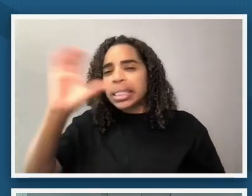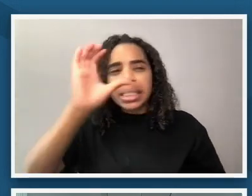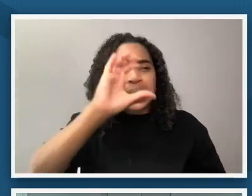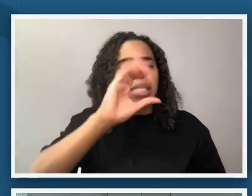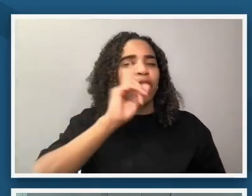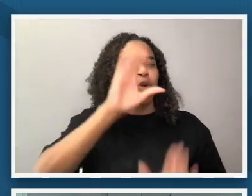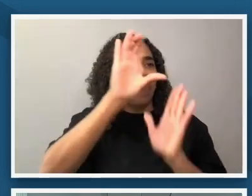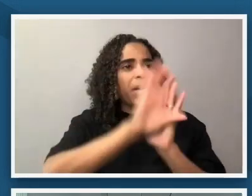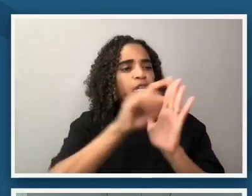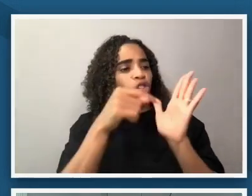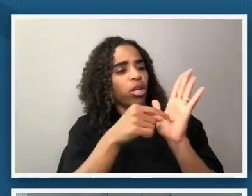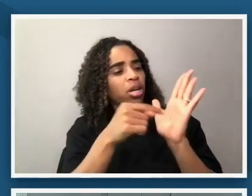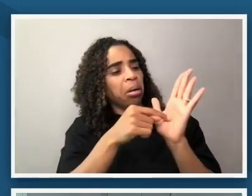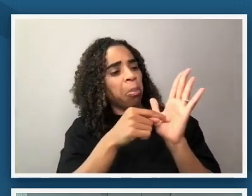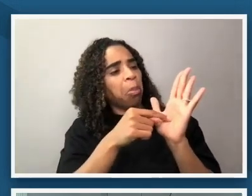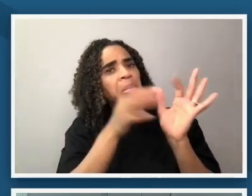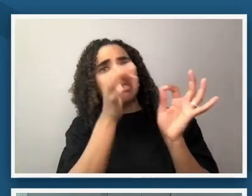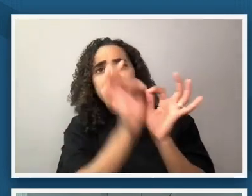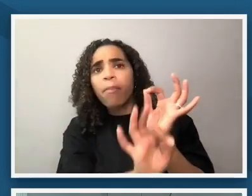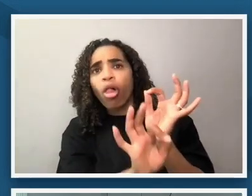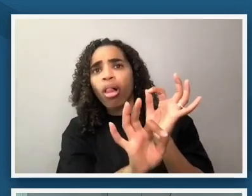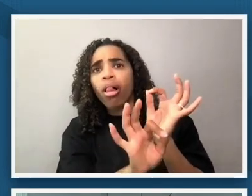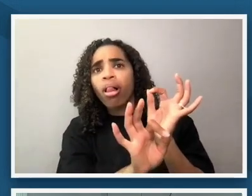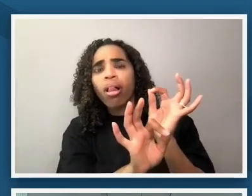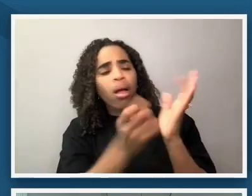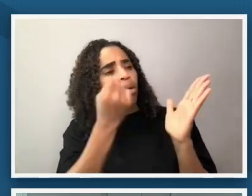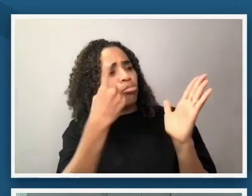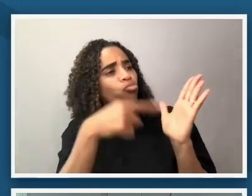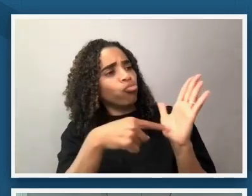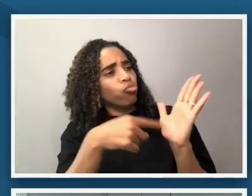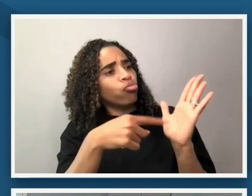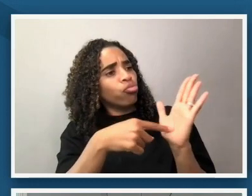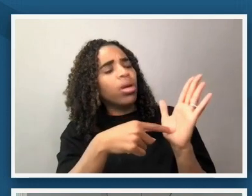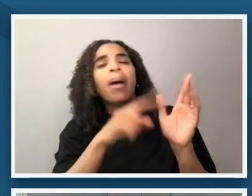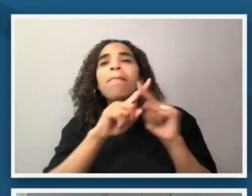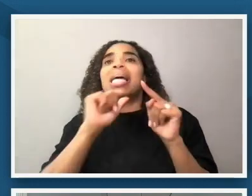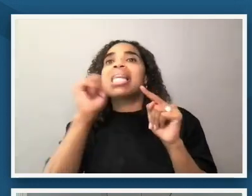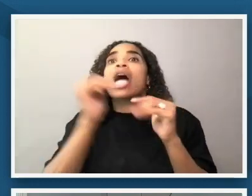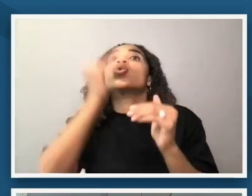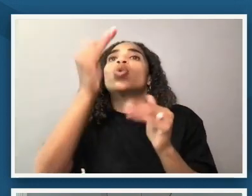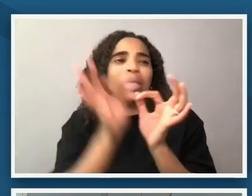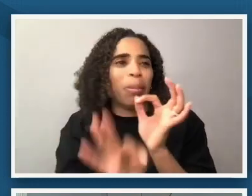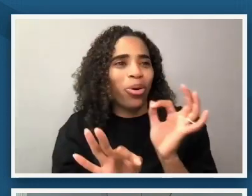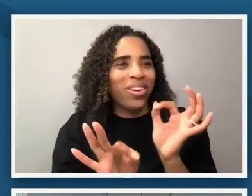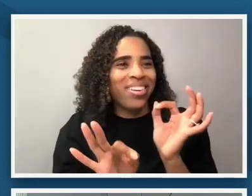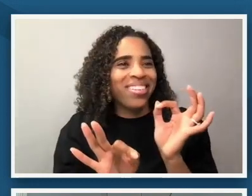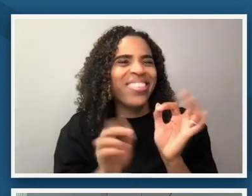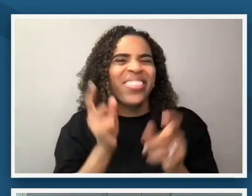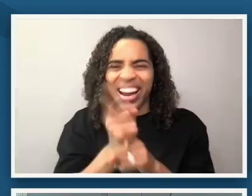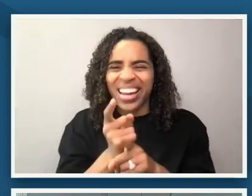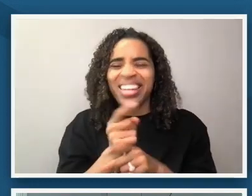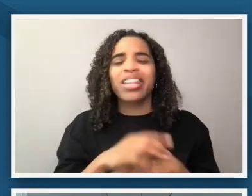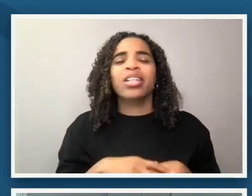sense of but not so simple to oversimplify